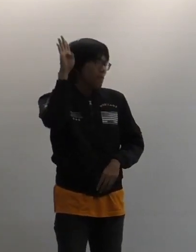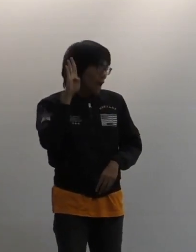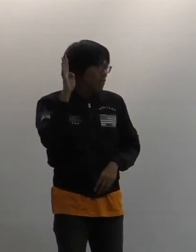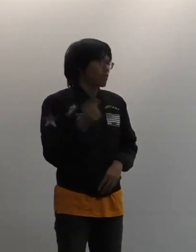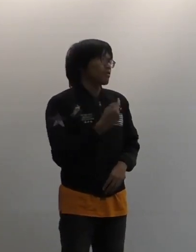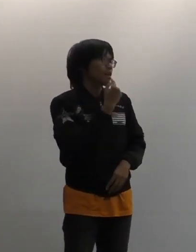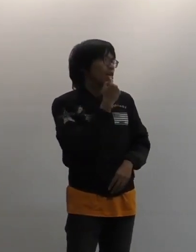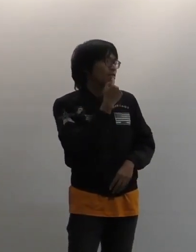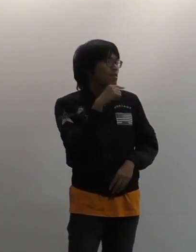Hold on one second.